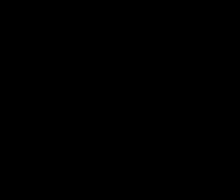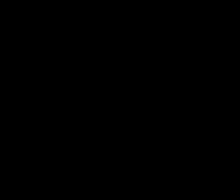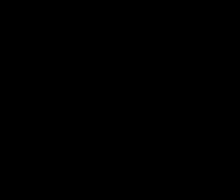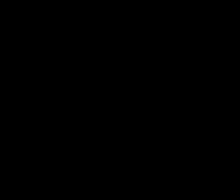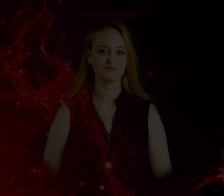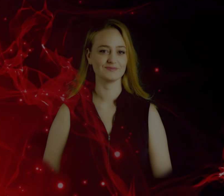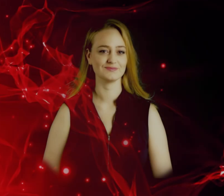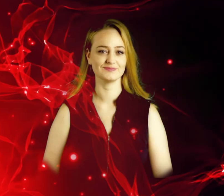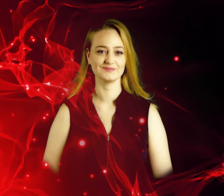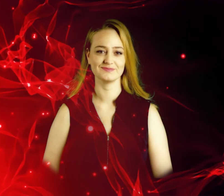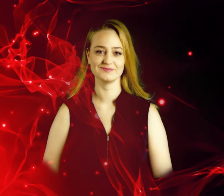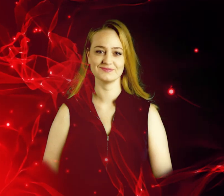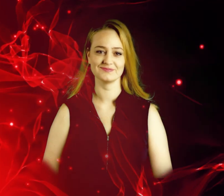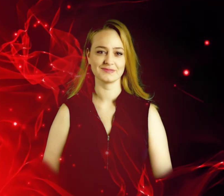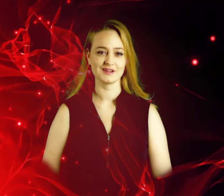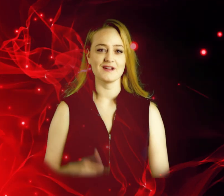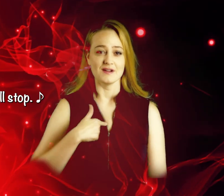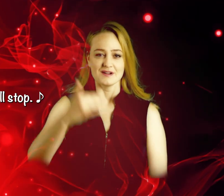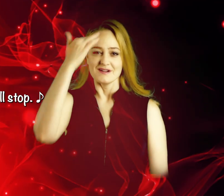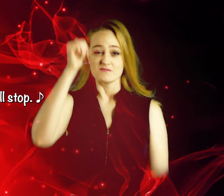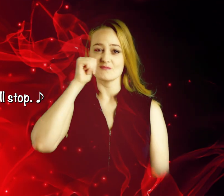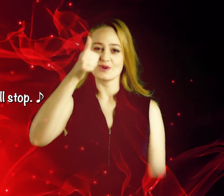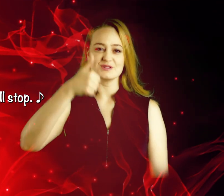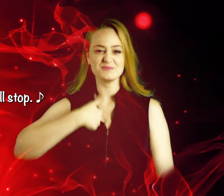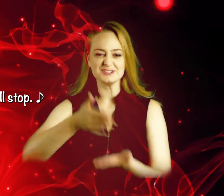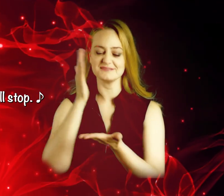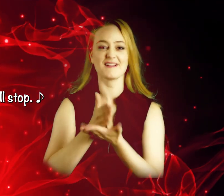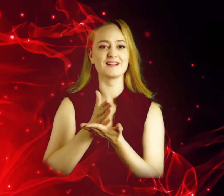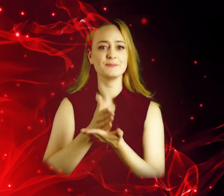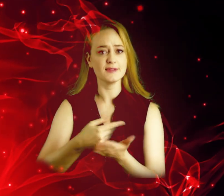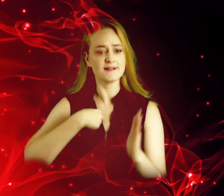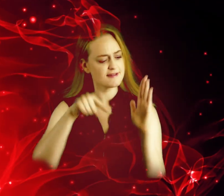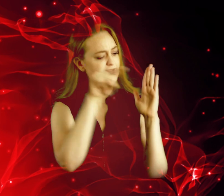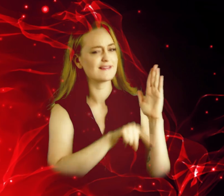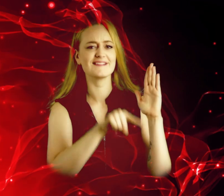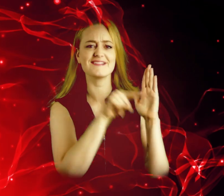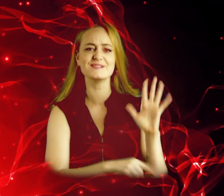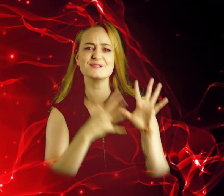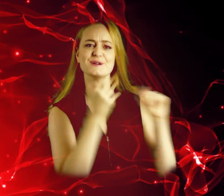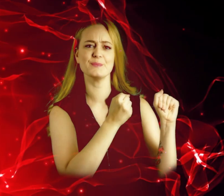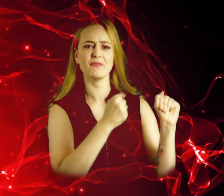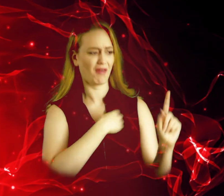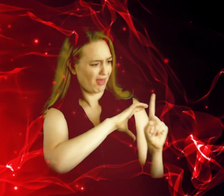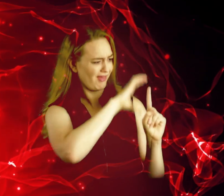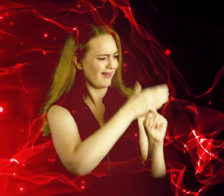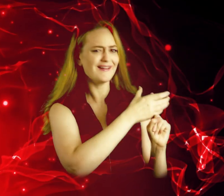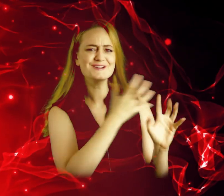lively music I know tomorrow I'll stop. I'll really stop feeling shot, Stop being things that I'm not,